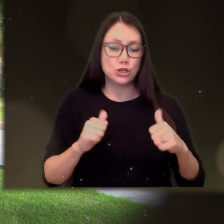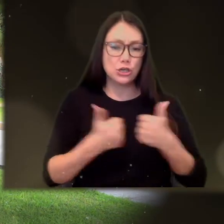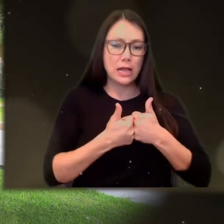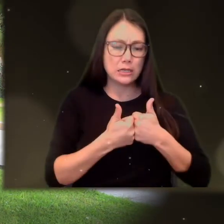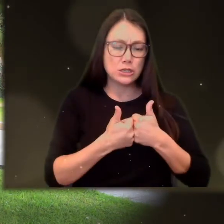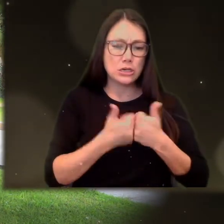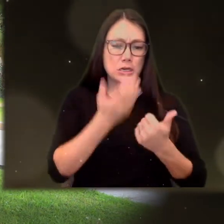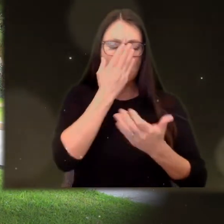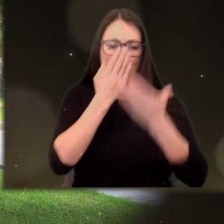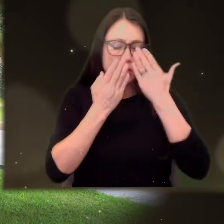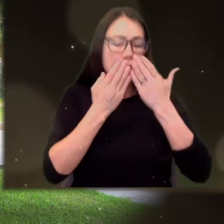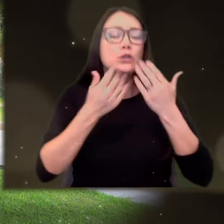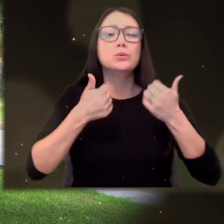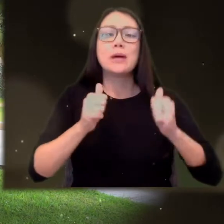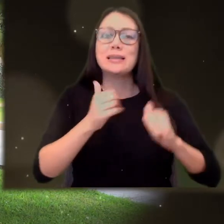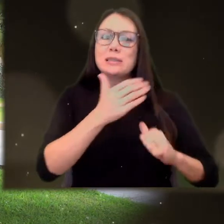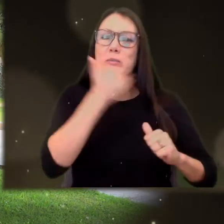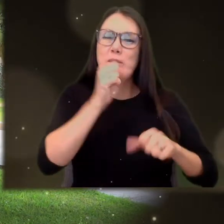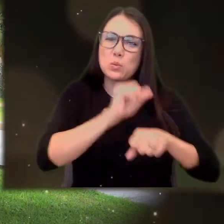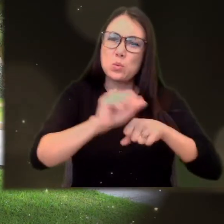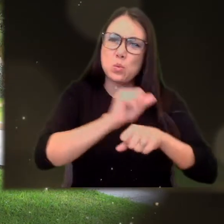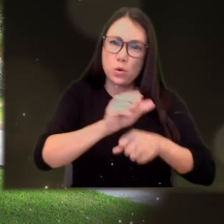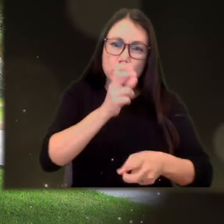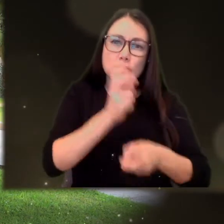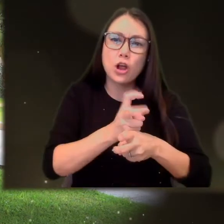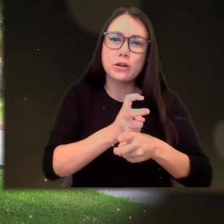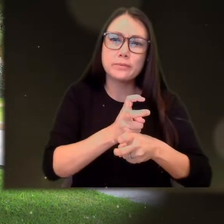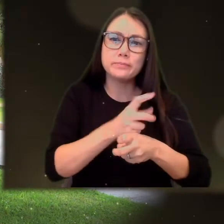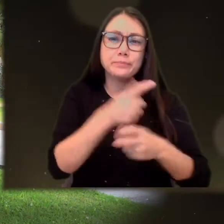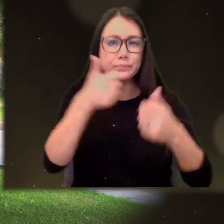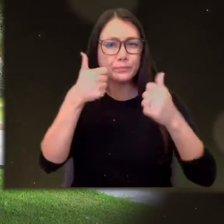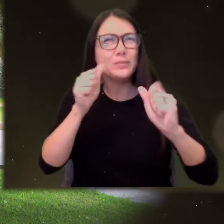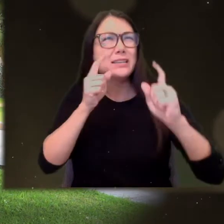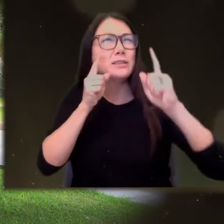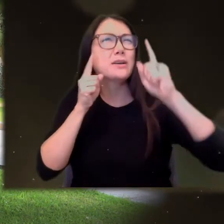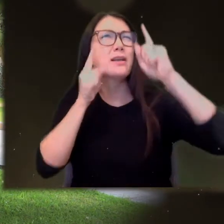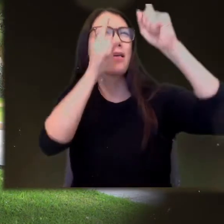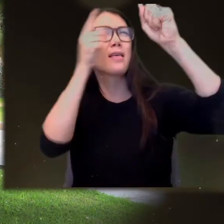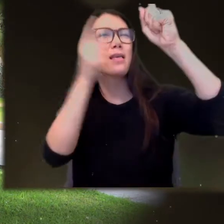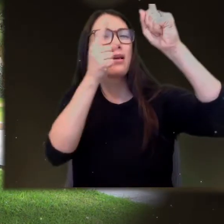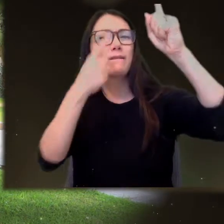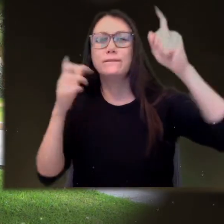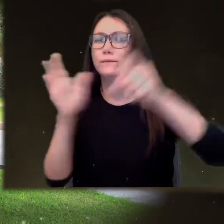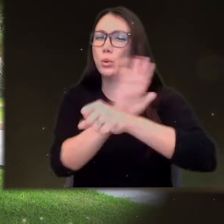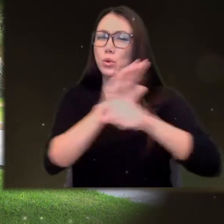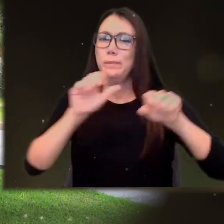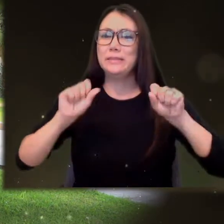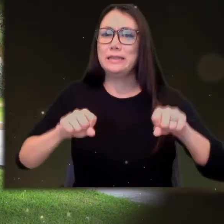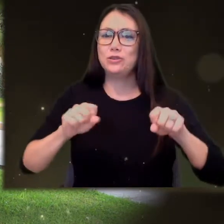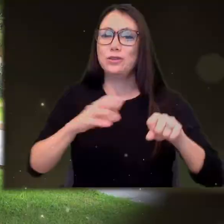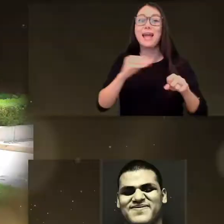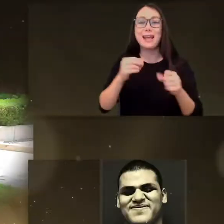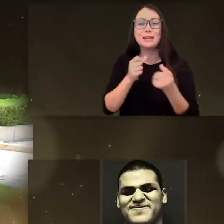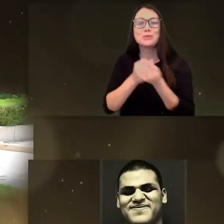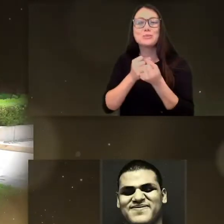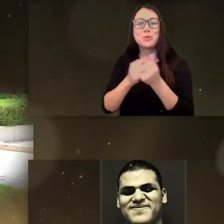CHALLENGES HE FACES HE ALWAYS DOES HIS BEST HE WORKS HARD HE'S TRYING TO REACH HIS FULL POTENTIAL AND HE SUPPORTS HIS PEERS